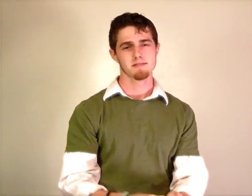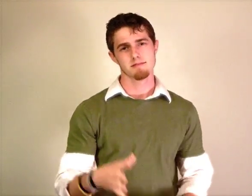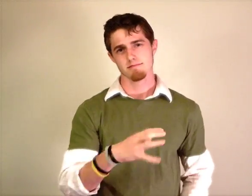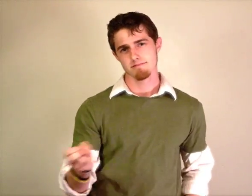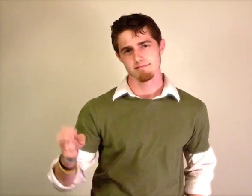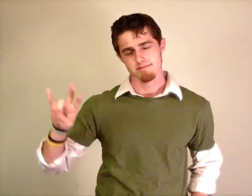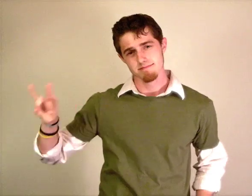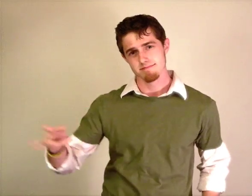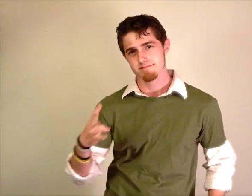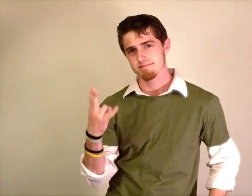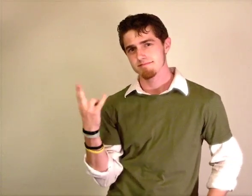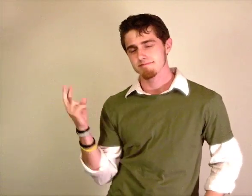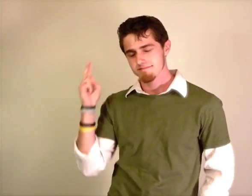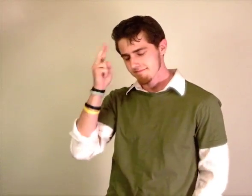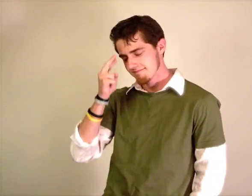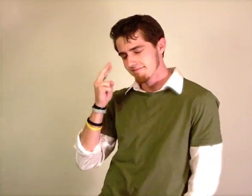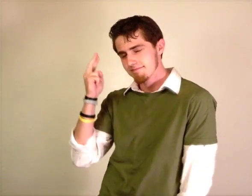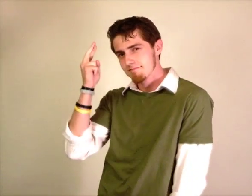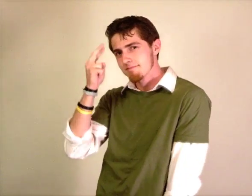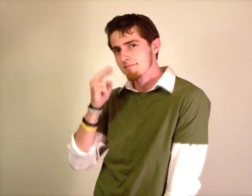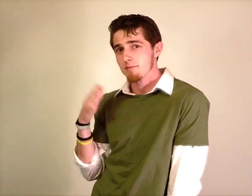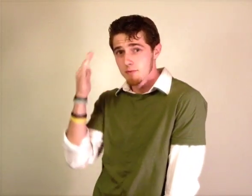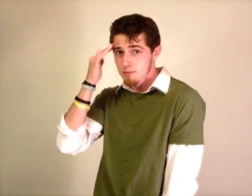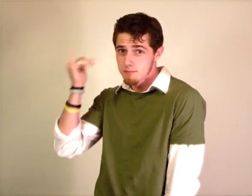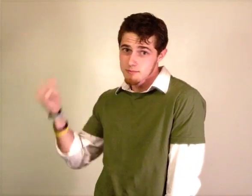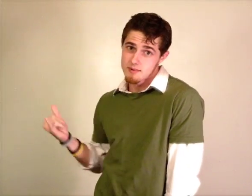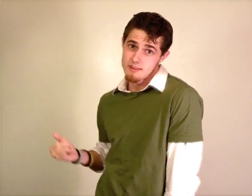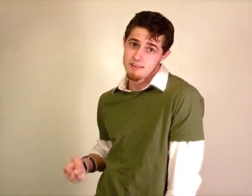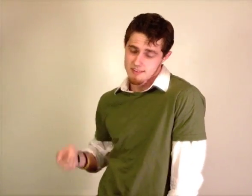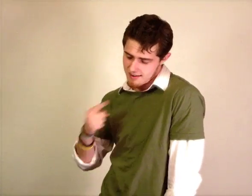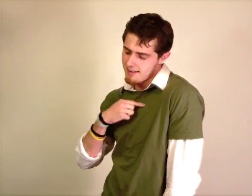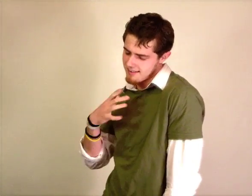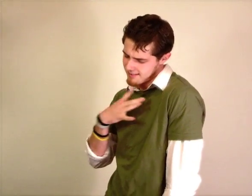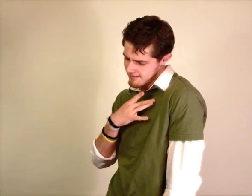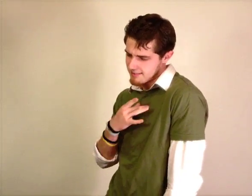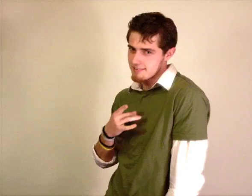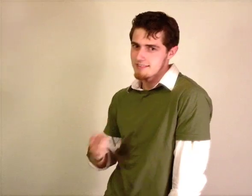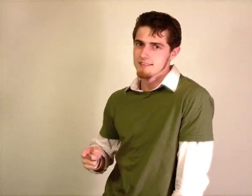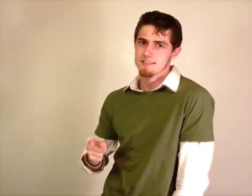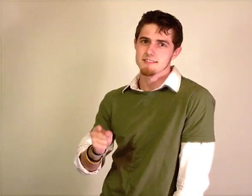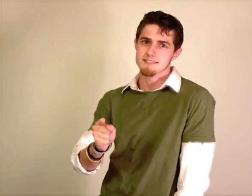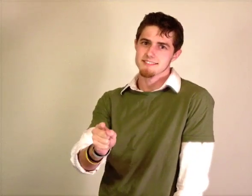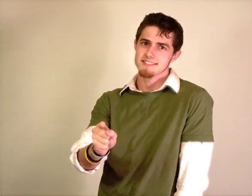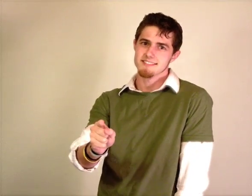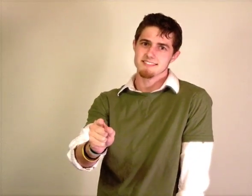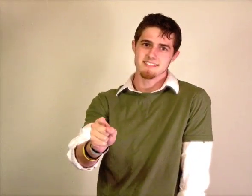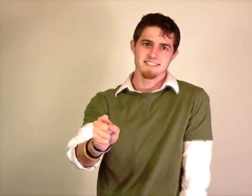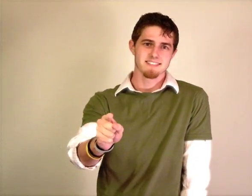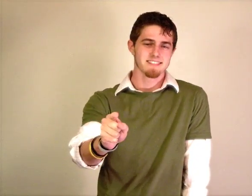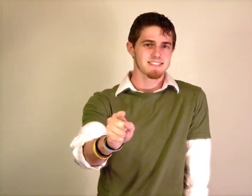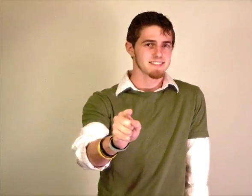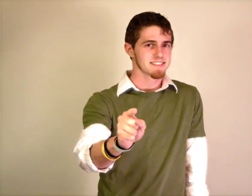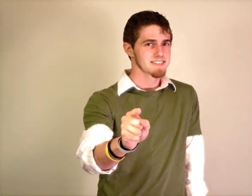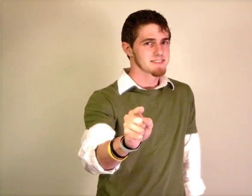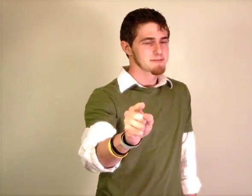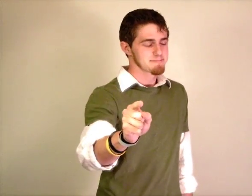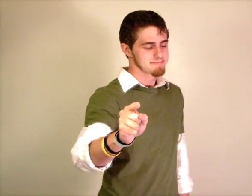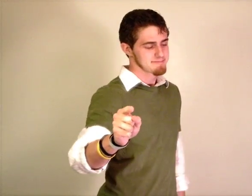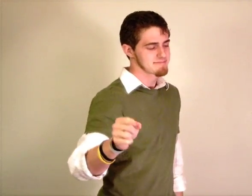And the 7th thing I like most that you do 7TH REASON WHY I LIKE-YOU